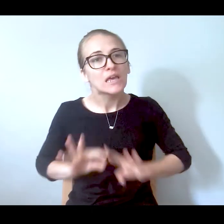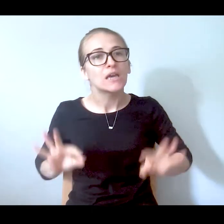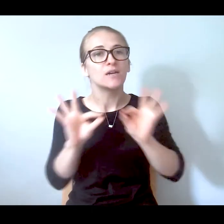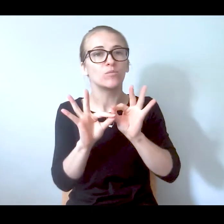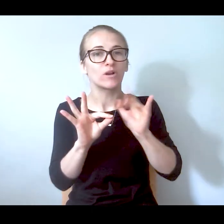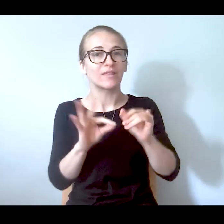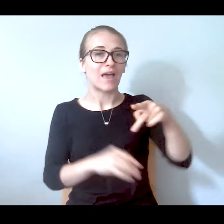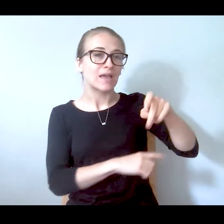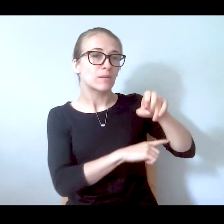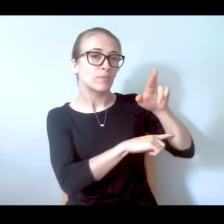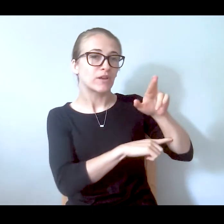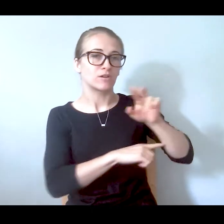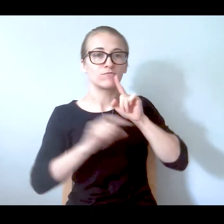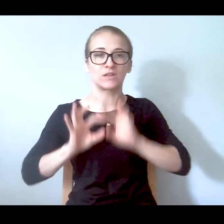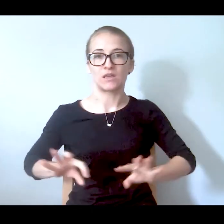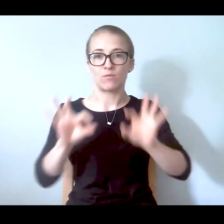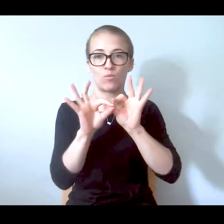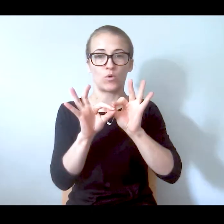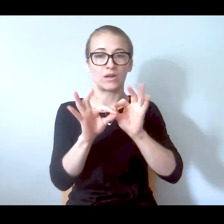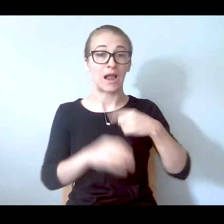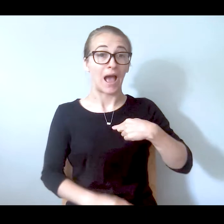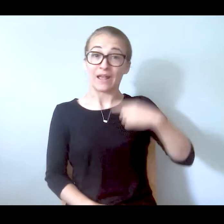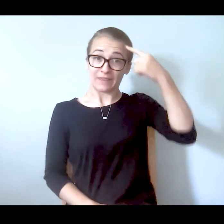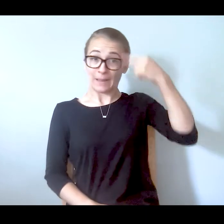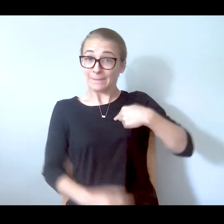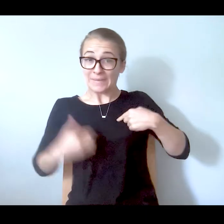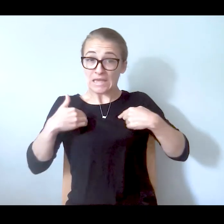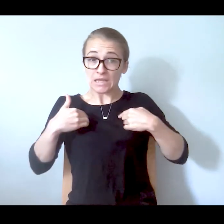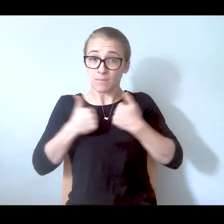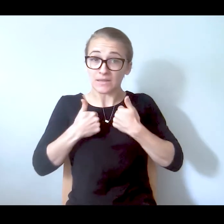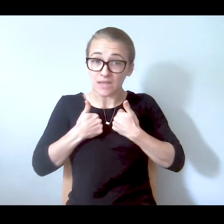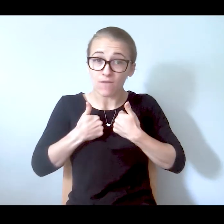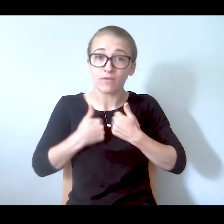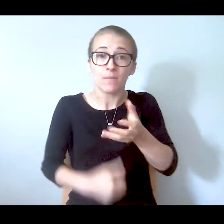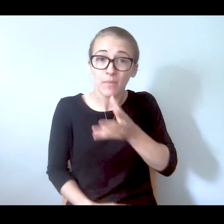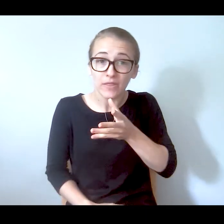really, really important -- I think, me, as a mother, watching my son grow up, he was diagnosed as